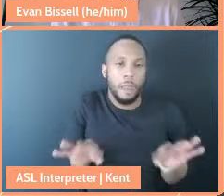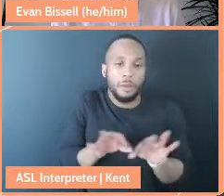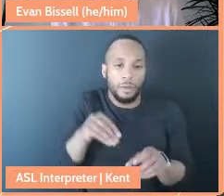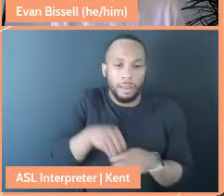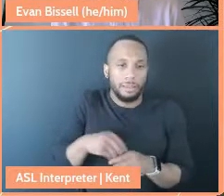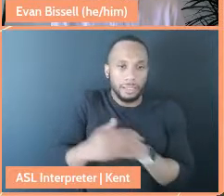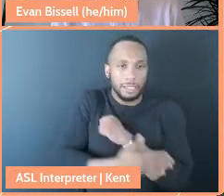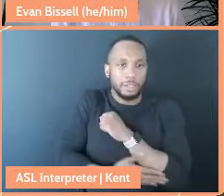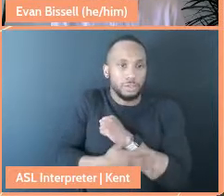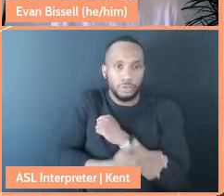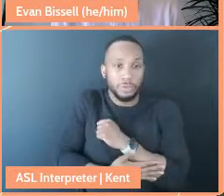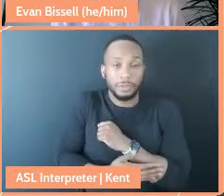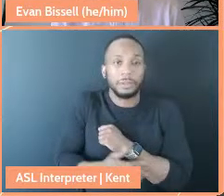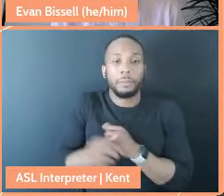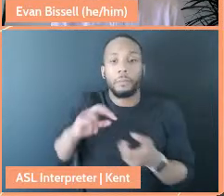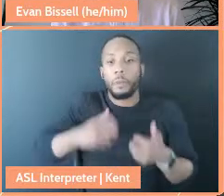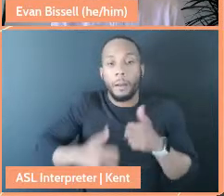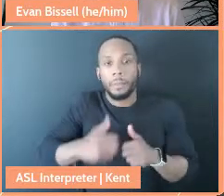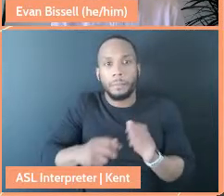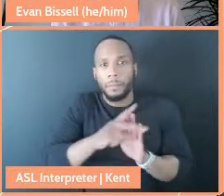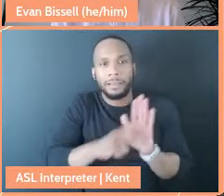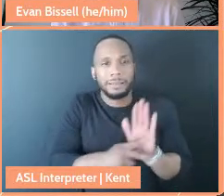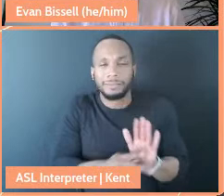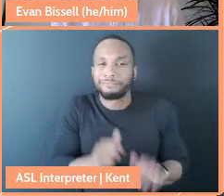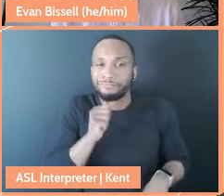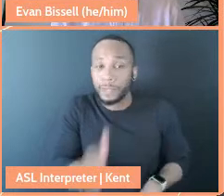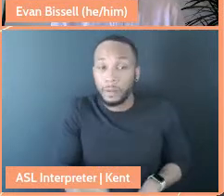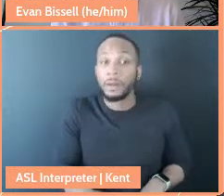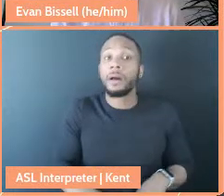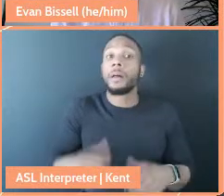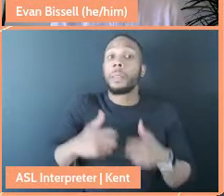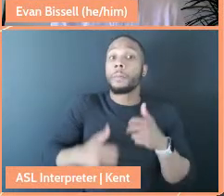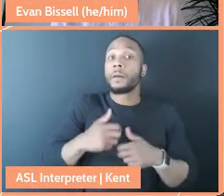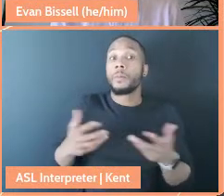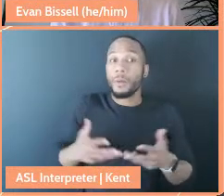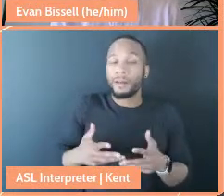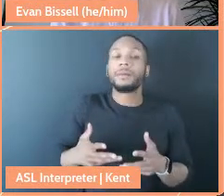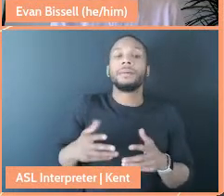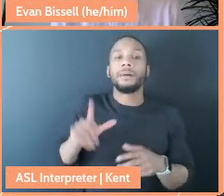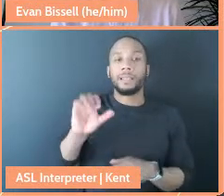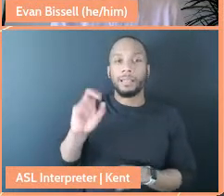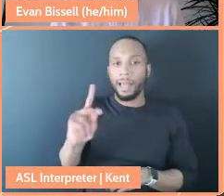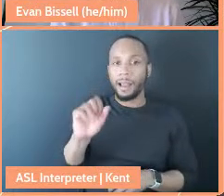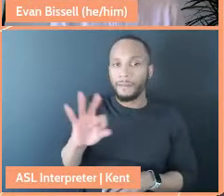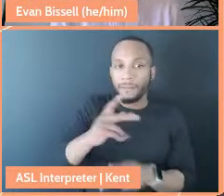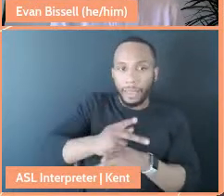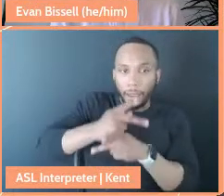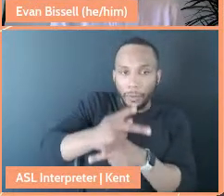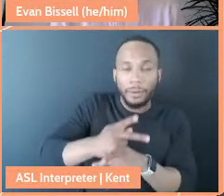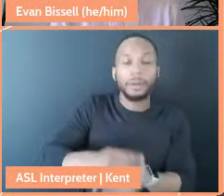a policy. The problem is a lack of caring. The problem is black people don't belong."